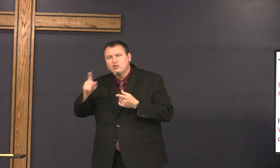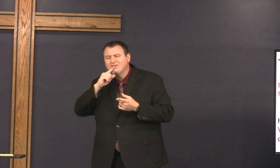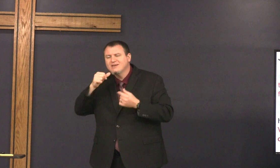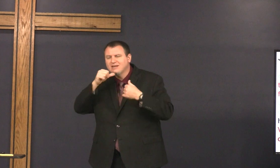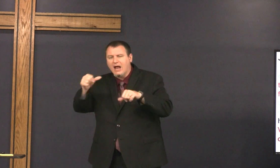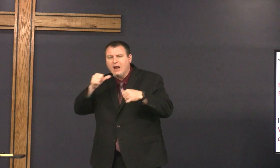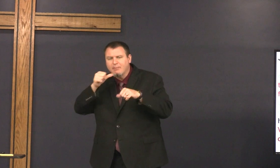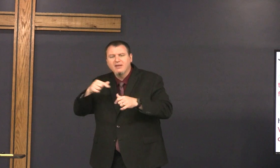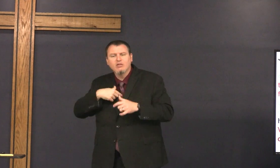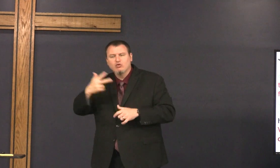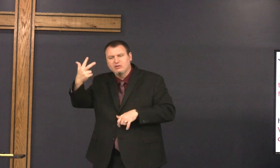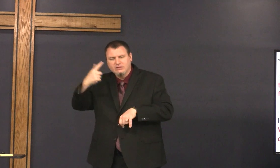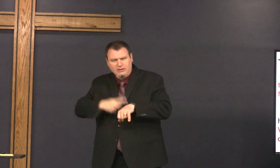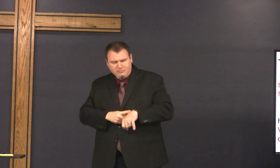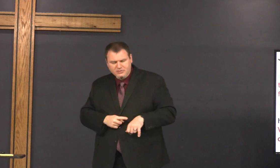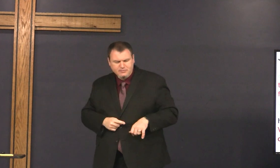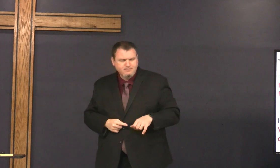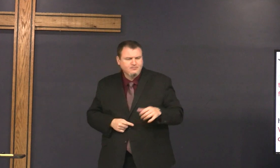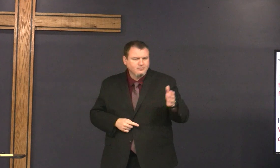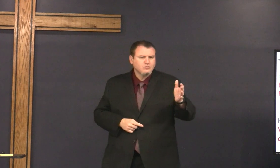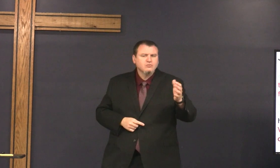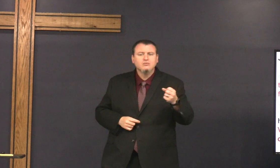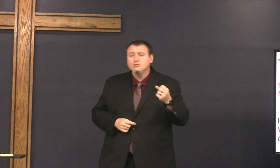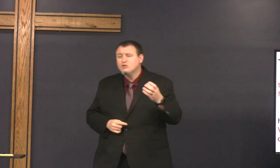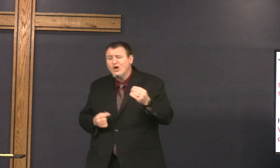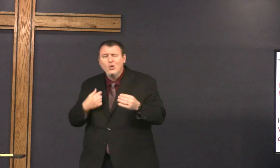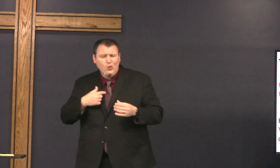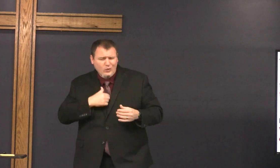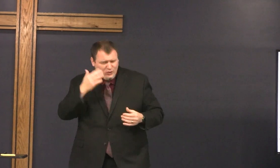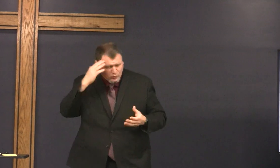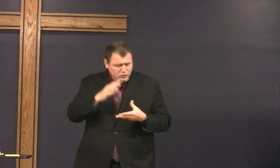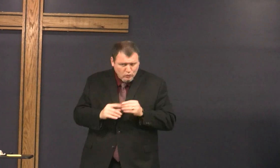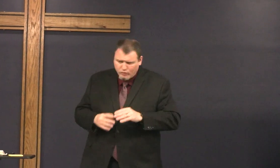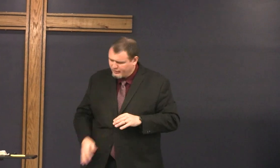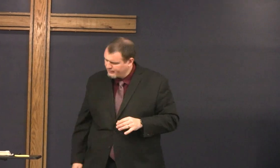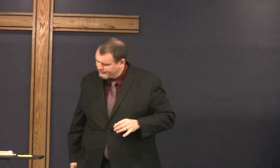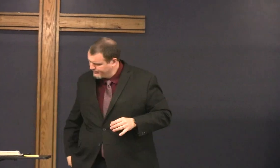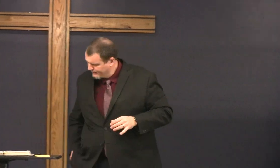verily I say unto thee the [ __ ] shall not Crow till thou Hast denied me Thrice